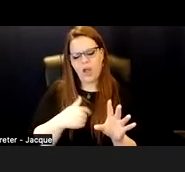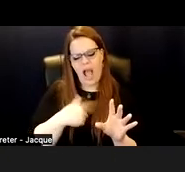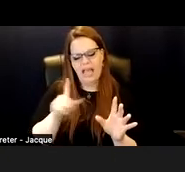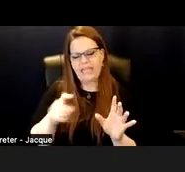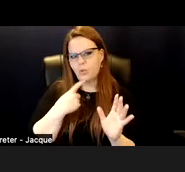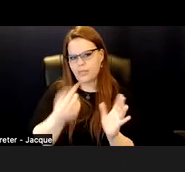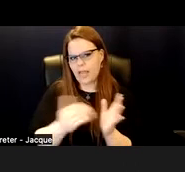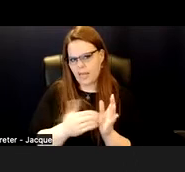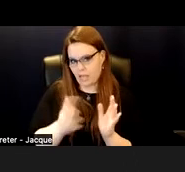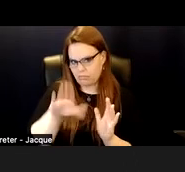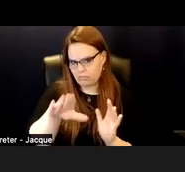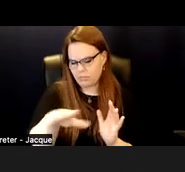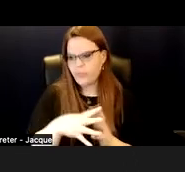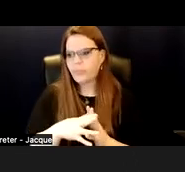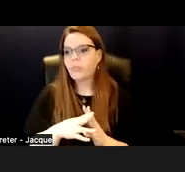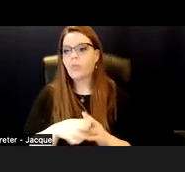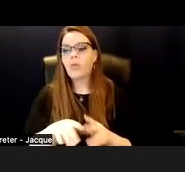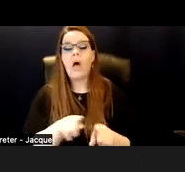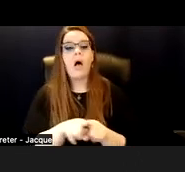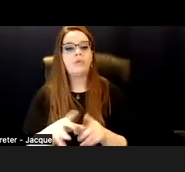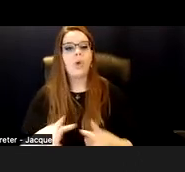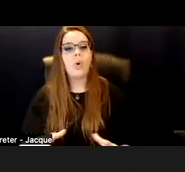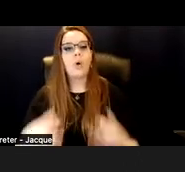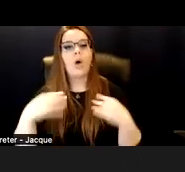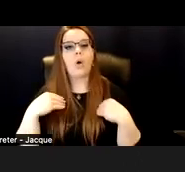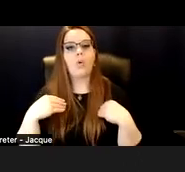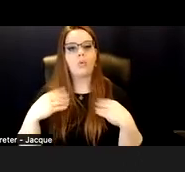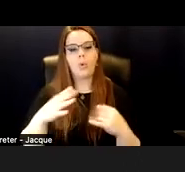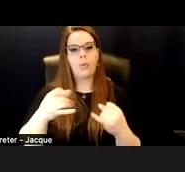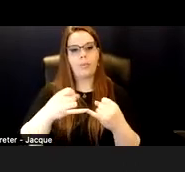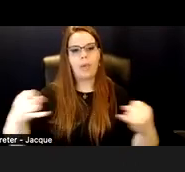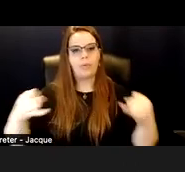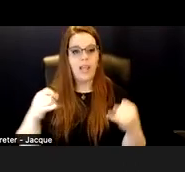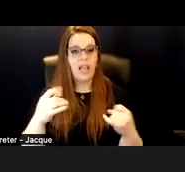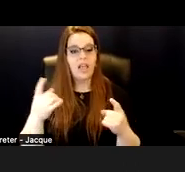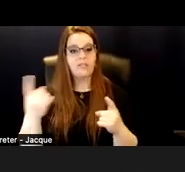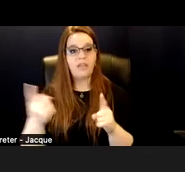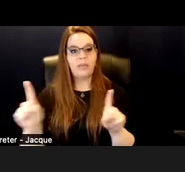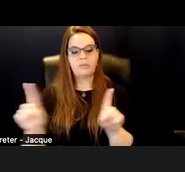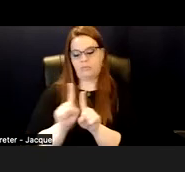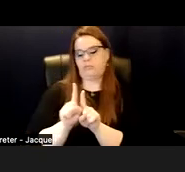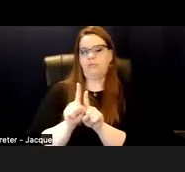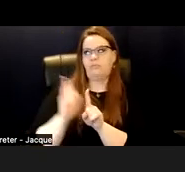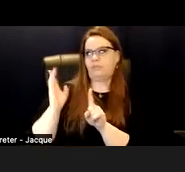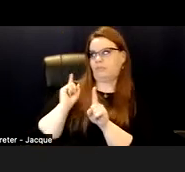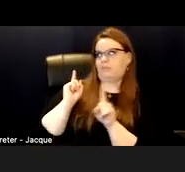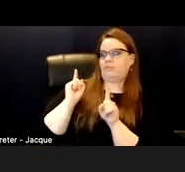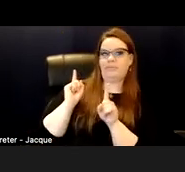Also, own your boundaries. If someone's standing too close to you, for example, you don't need to teach them about personal space.